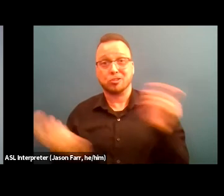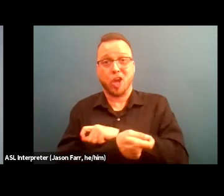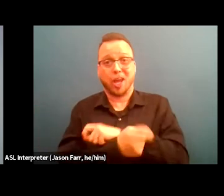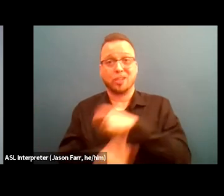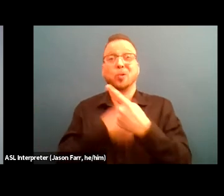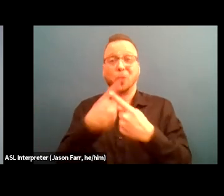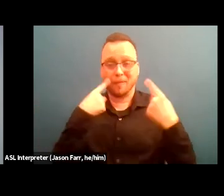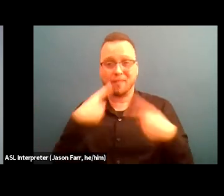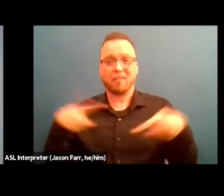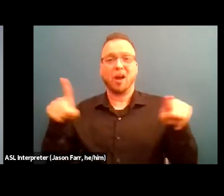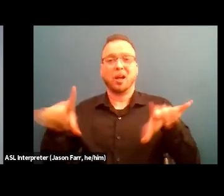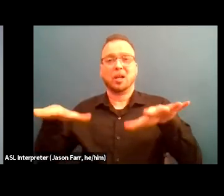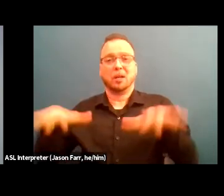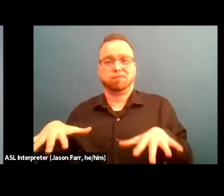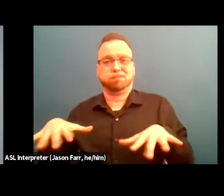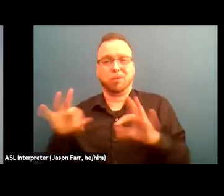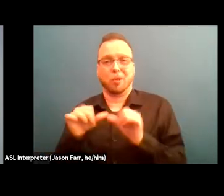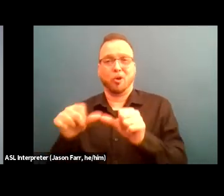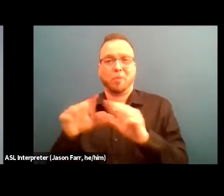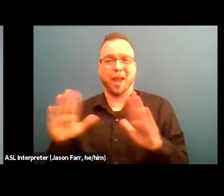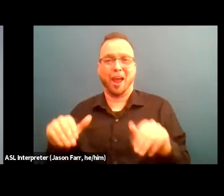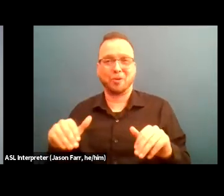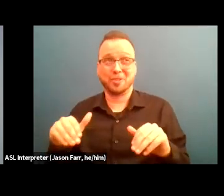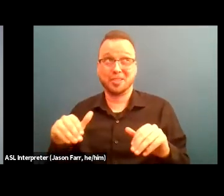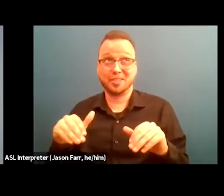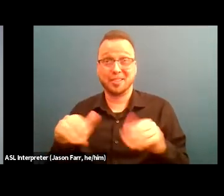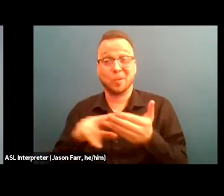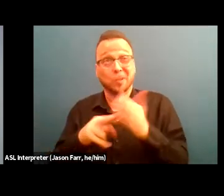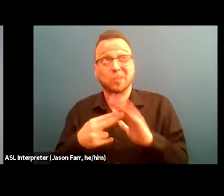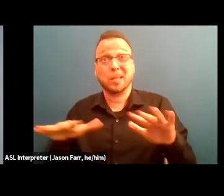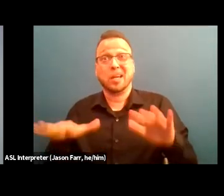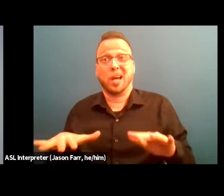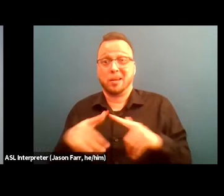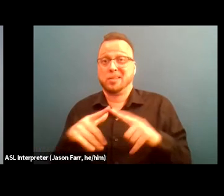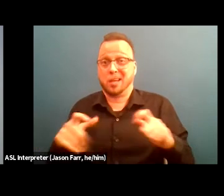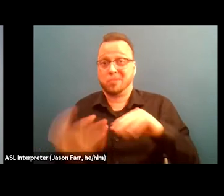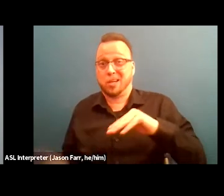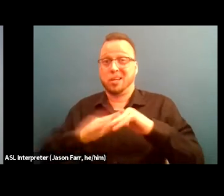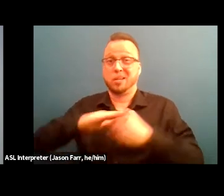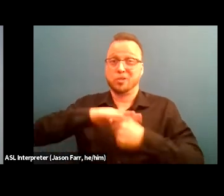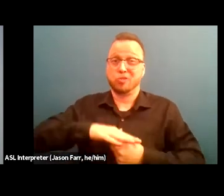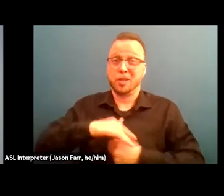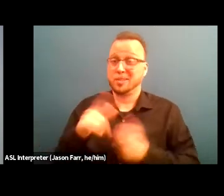finally achieve their permanent housing and it can be stressful for them at times. So we're there every step of the way with them.